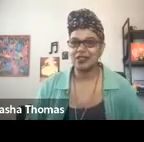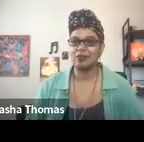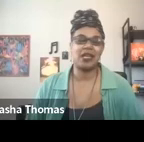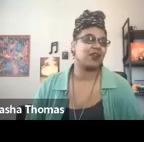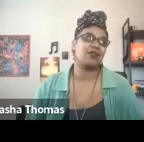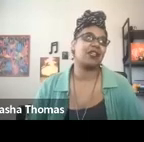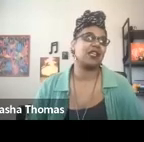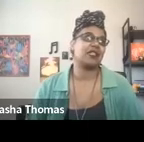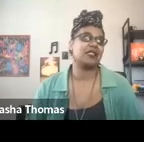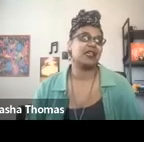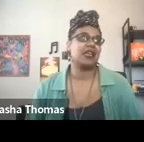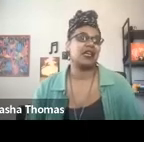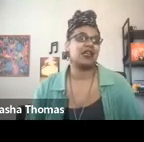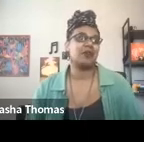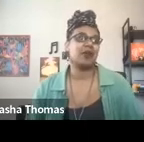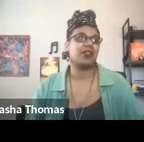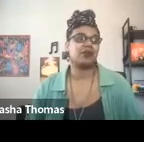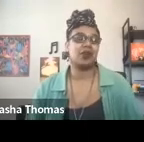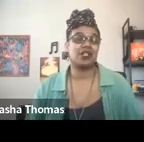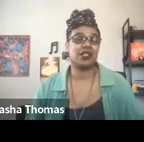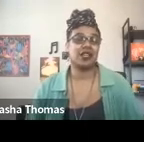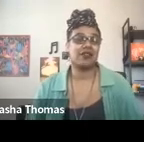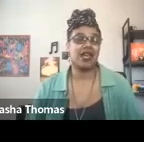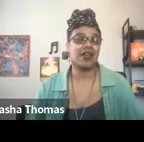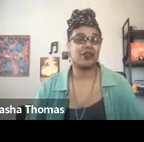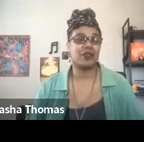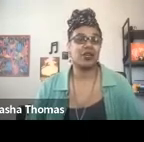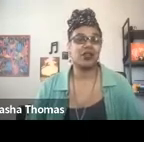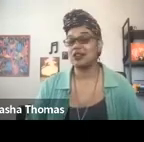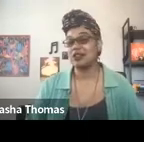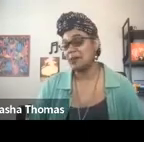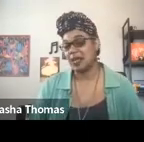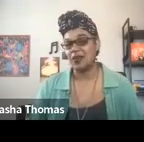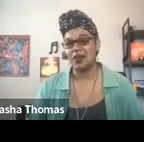And Black Creative Healing is a passion project that I've had for a long time now,